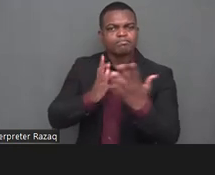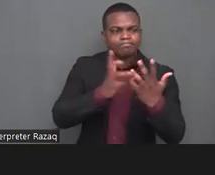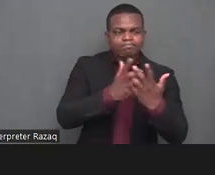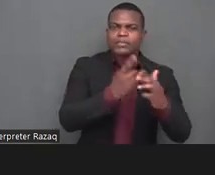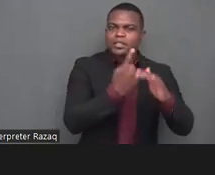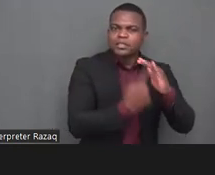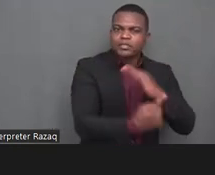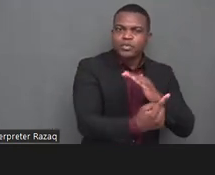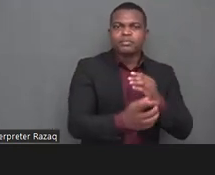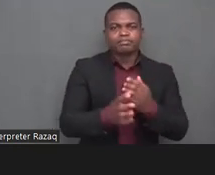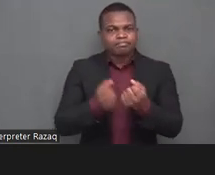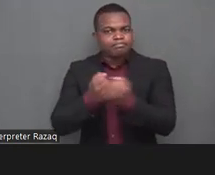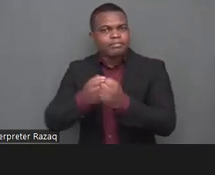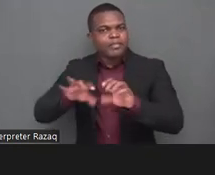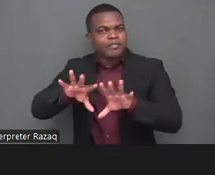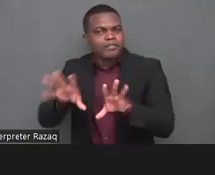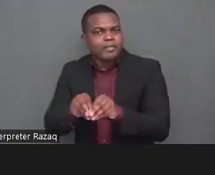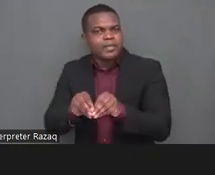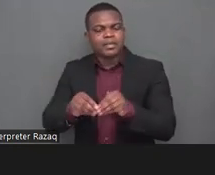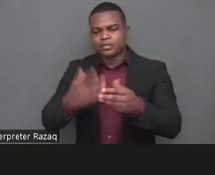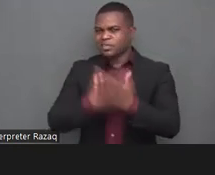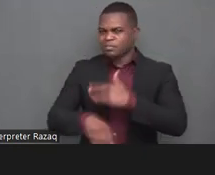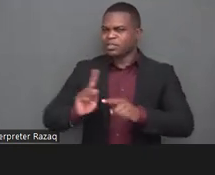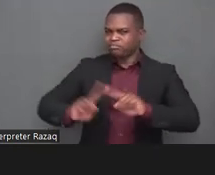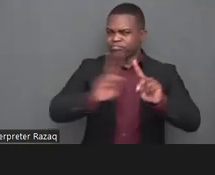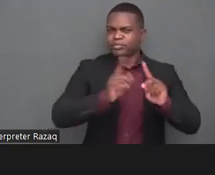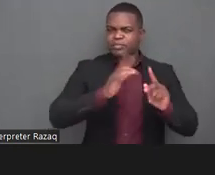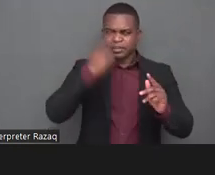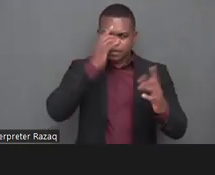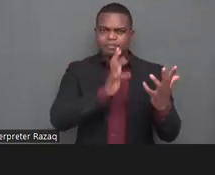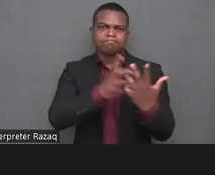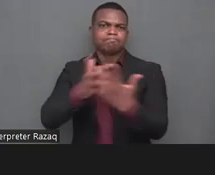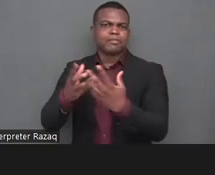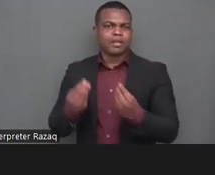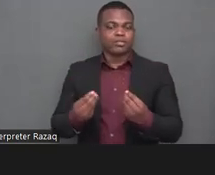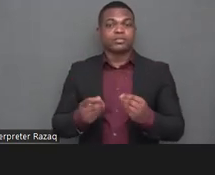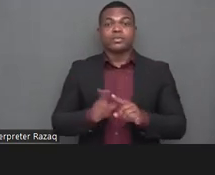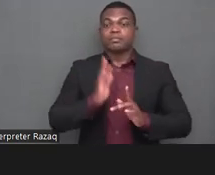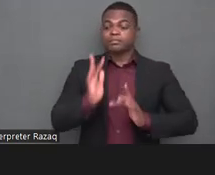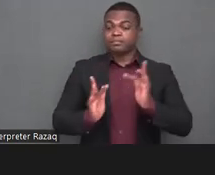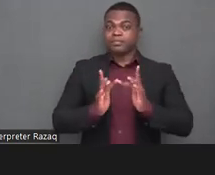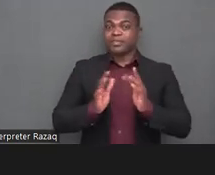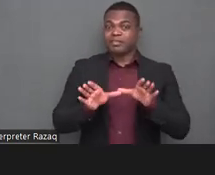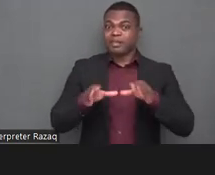a lack of inclusive planning and universal design for learning in the delivery of alternative